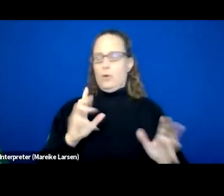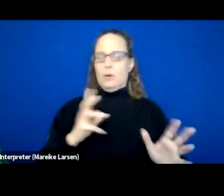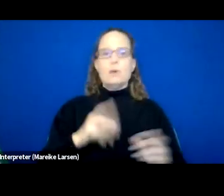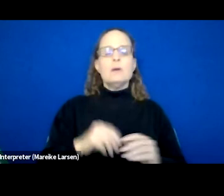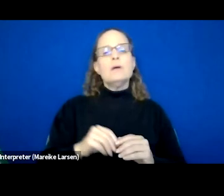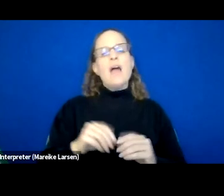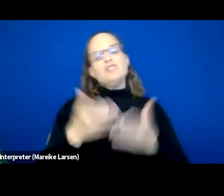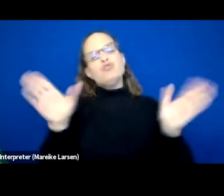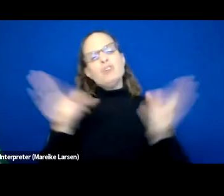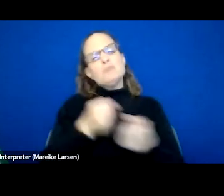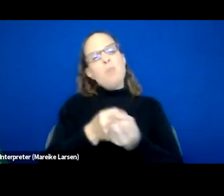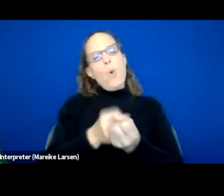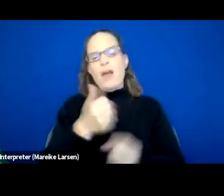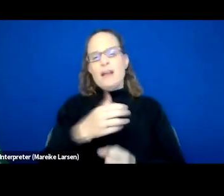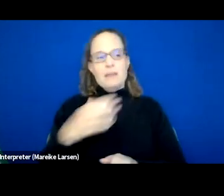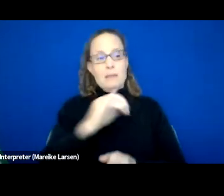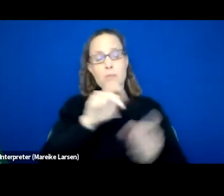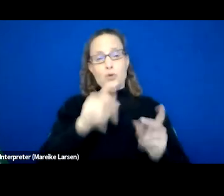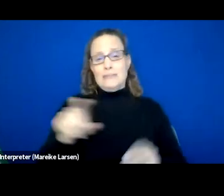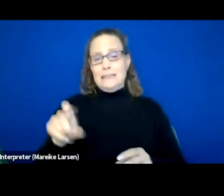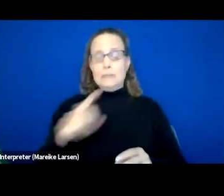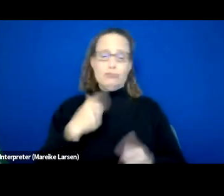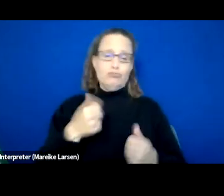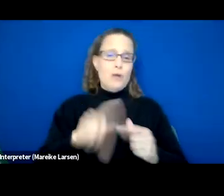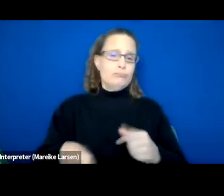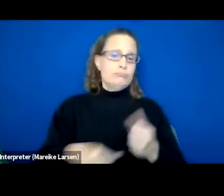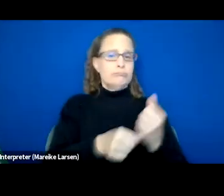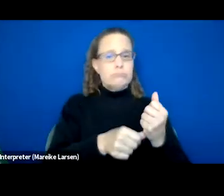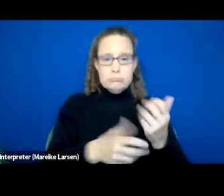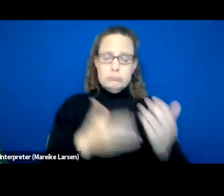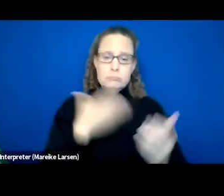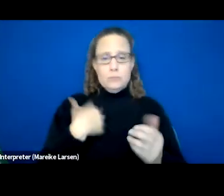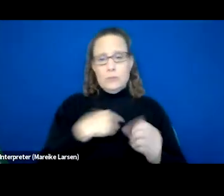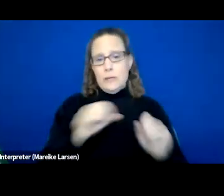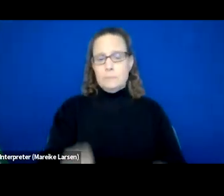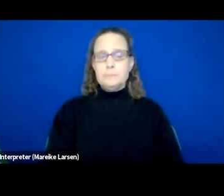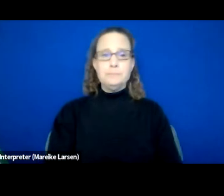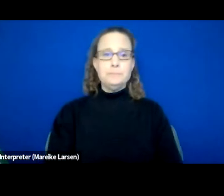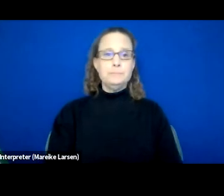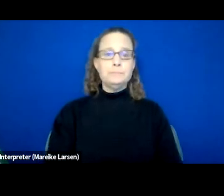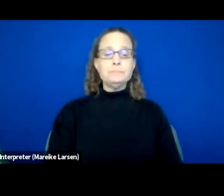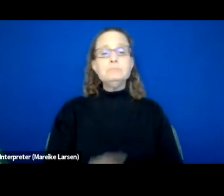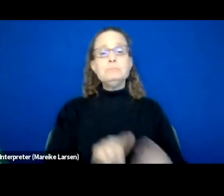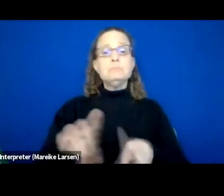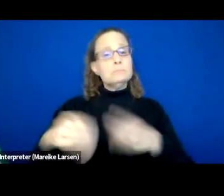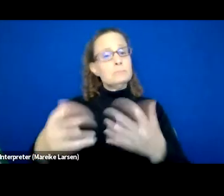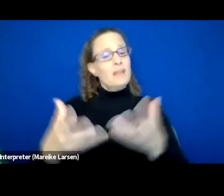that we provide anything that they might need, we try to assist them the best way possible. And then we also provide a lot of referrals,